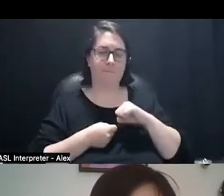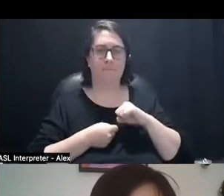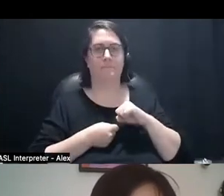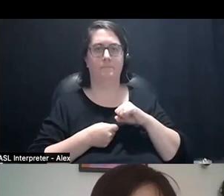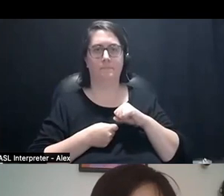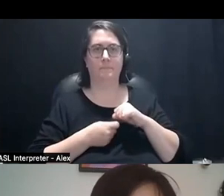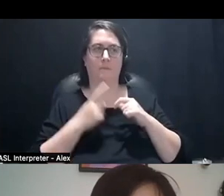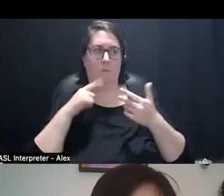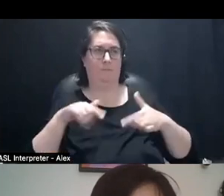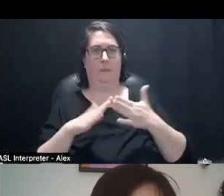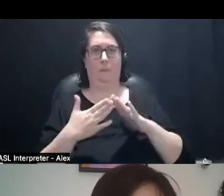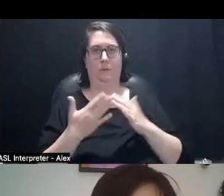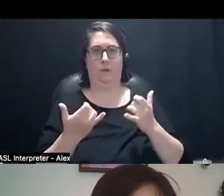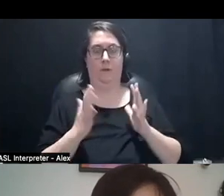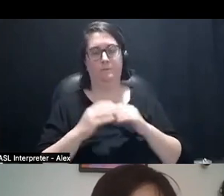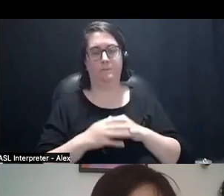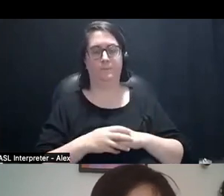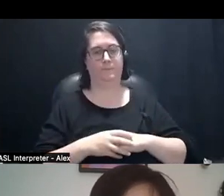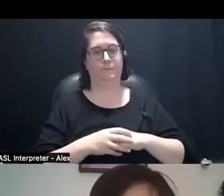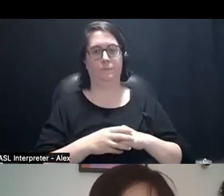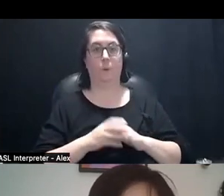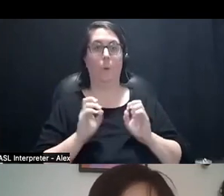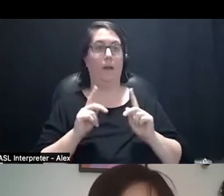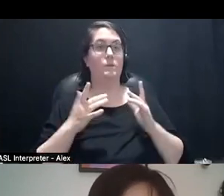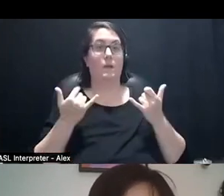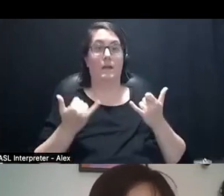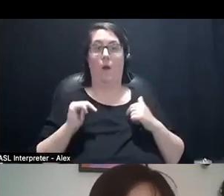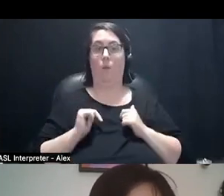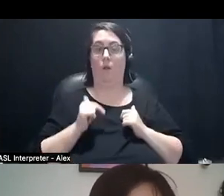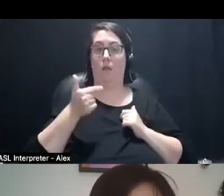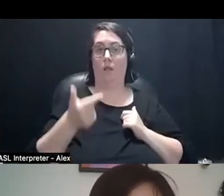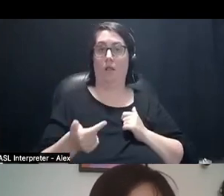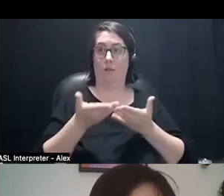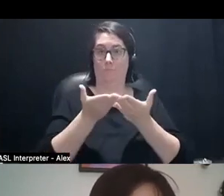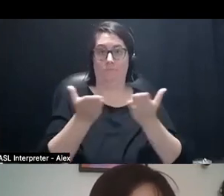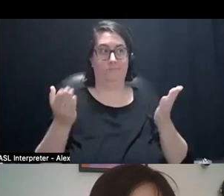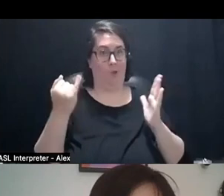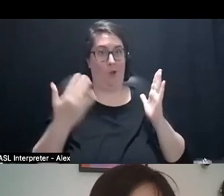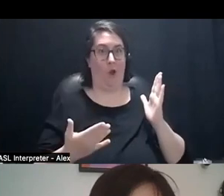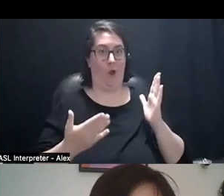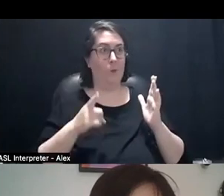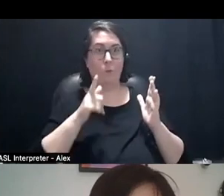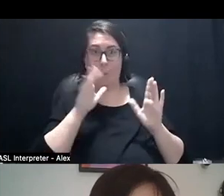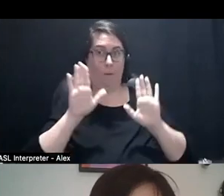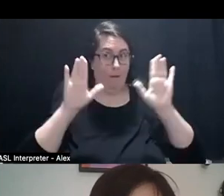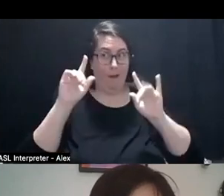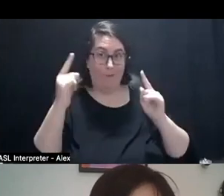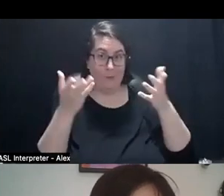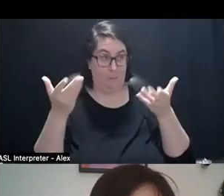And with that, I will just quickly pass it over to our artists, whoever got wants to go first, please do. And,